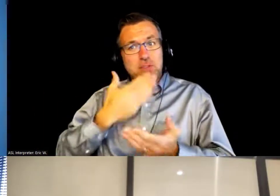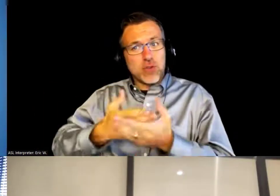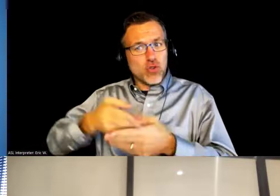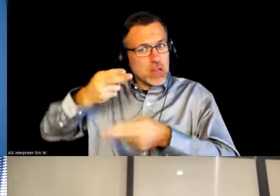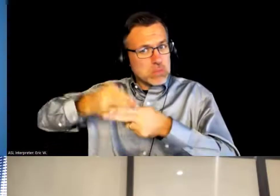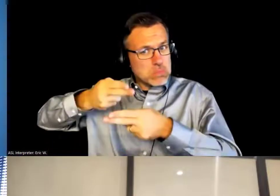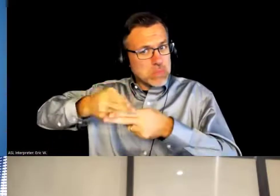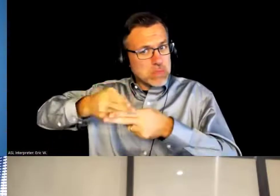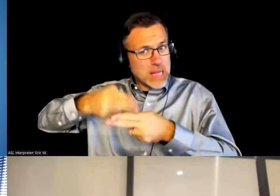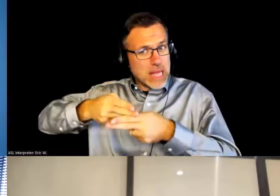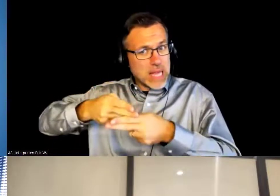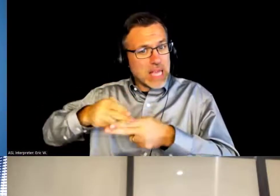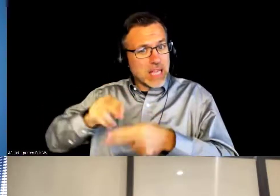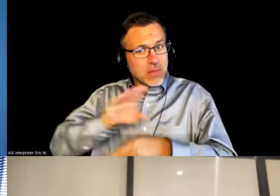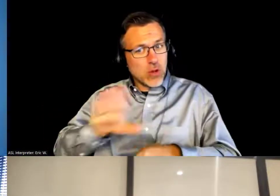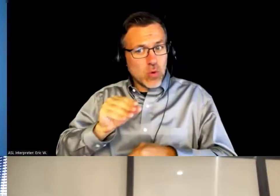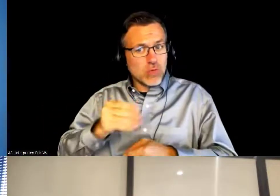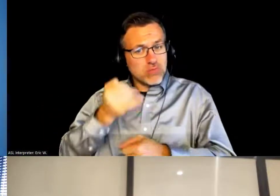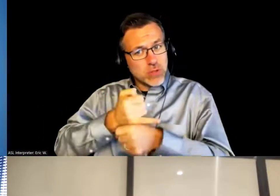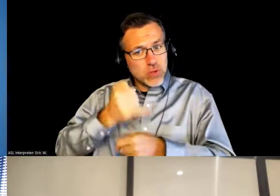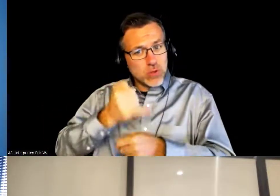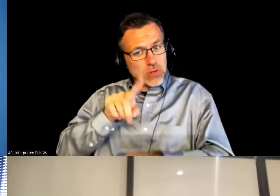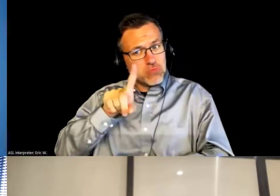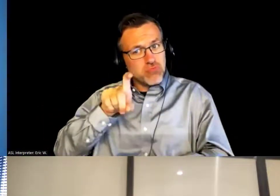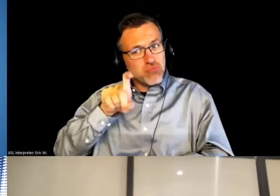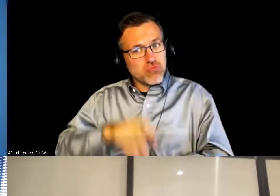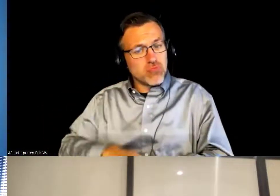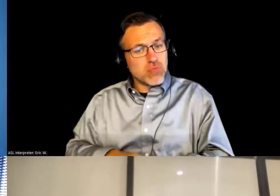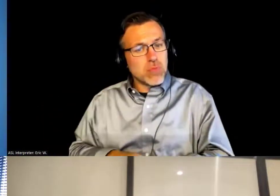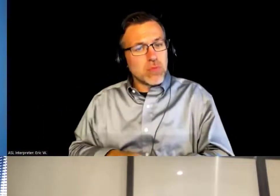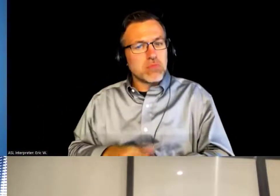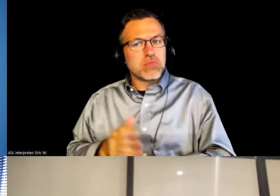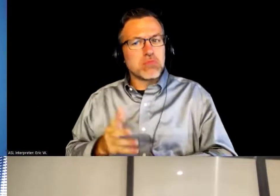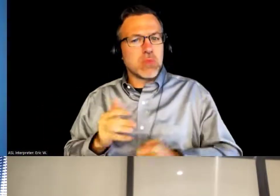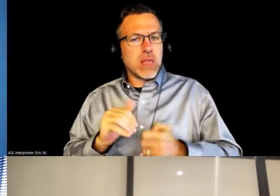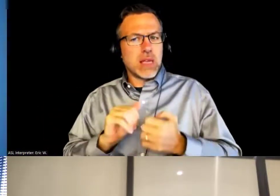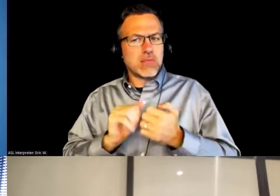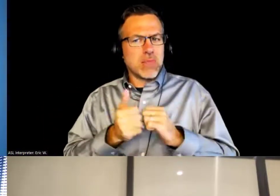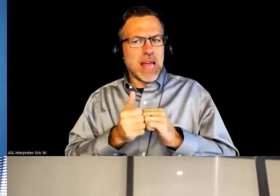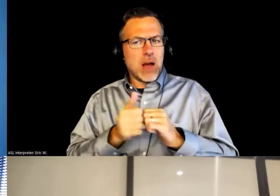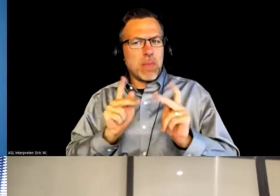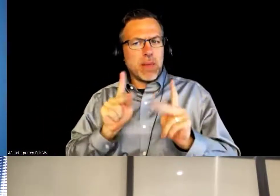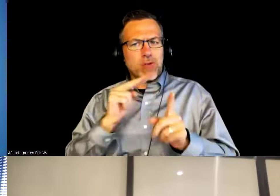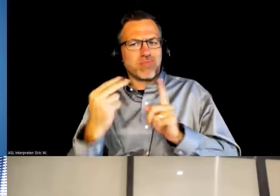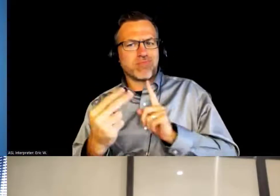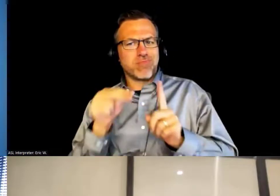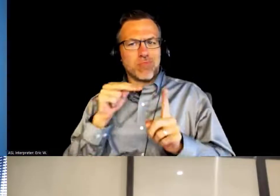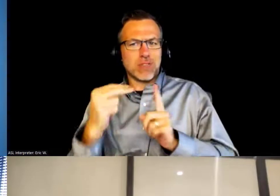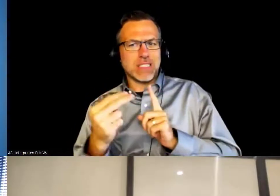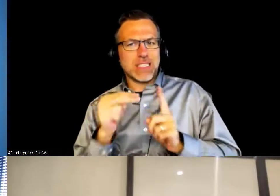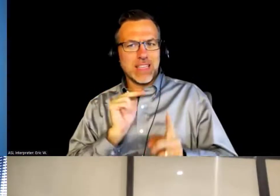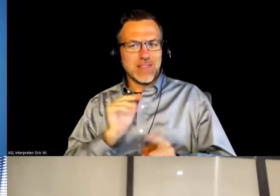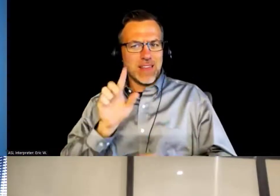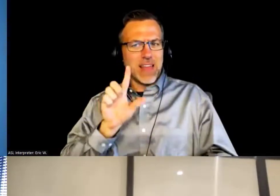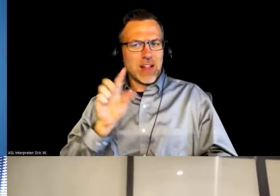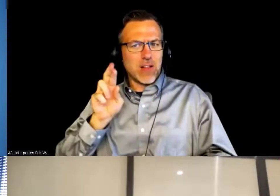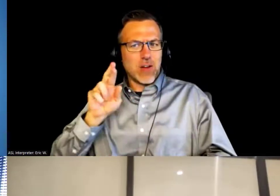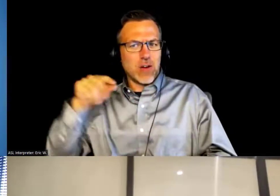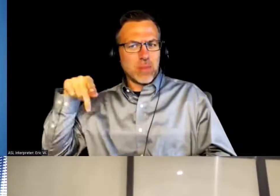I just wanted to see what, how it is at different .. . how different institutions work with the type of LRP.